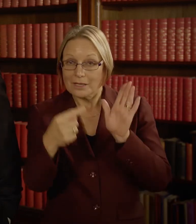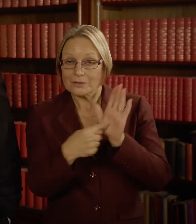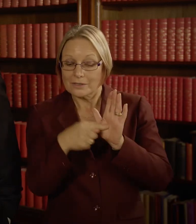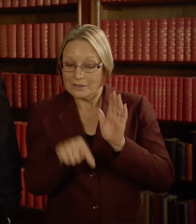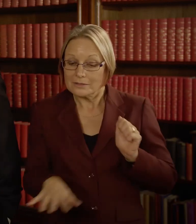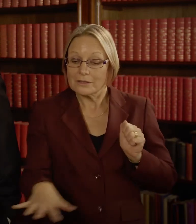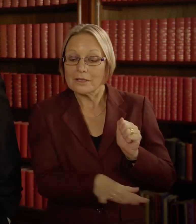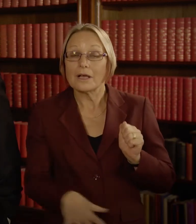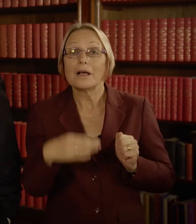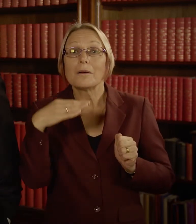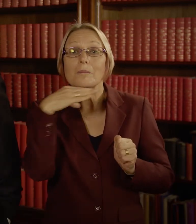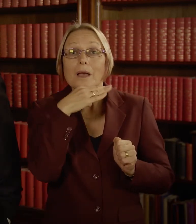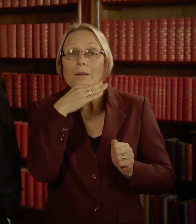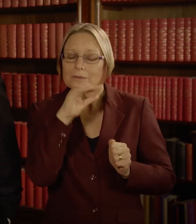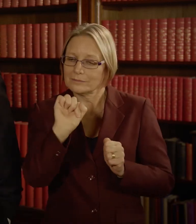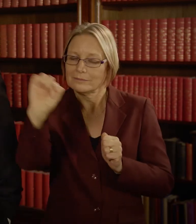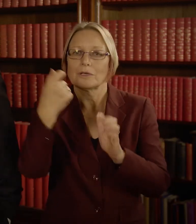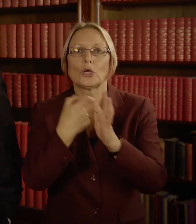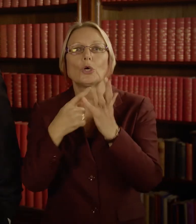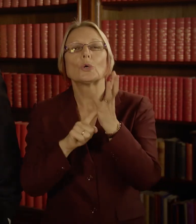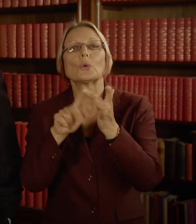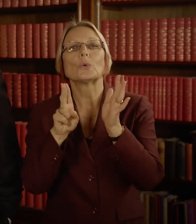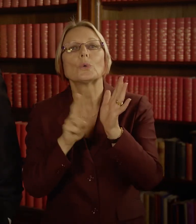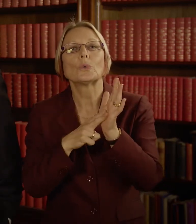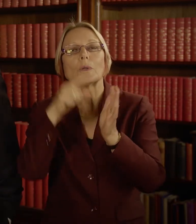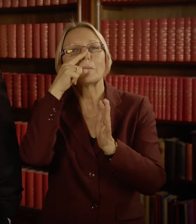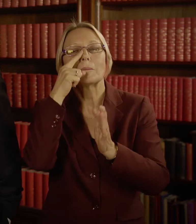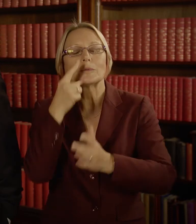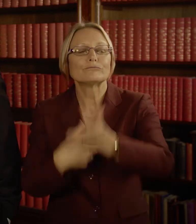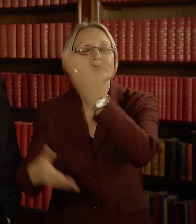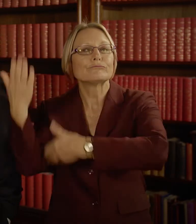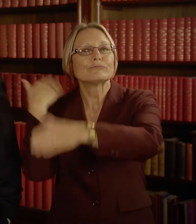that Melbourne is on the traditional land of the Kulin Nation and I pay my respects